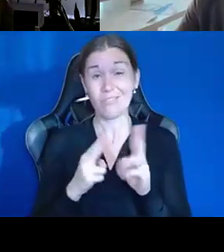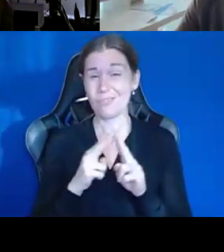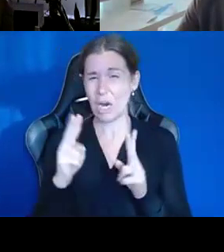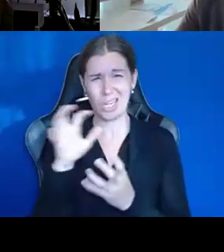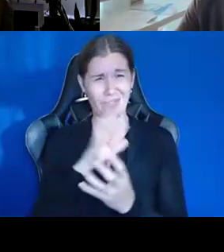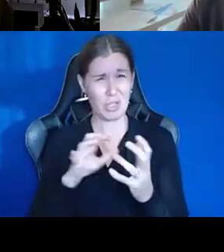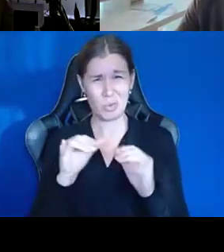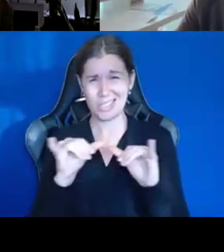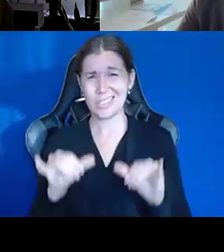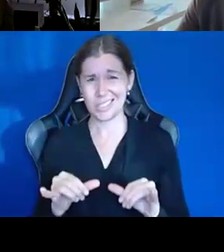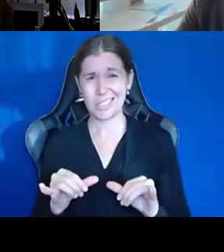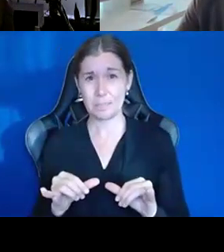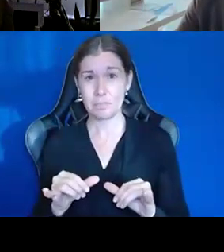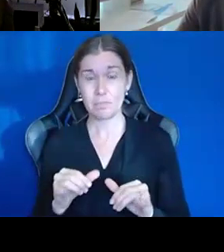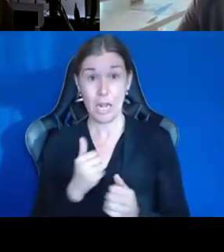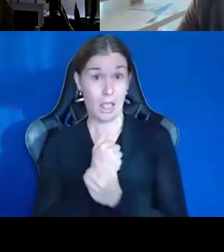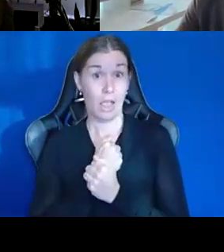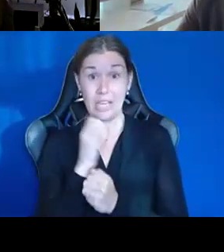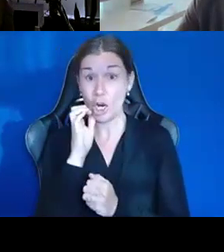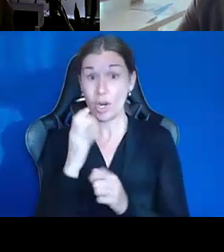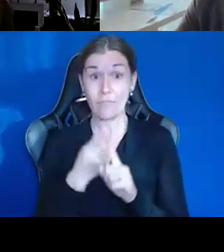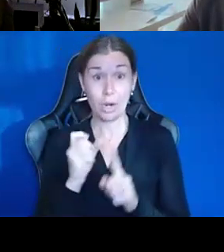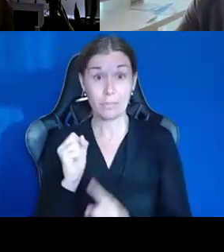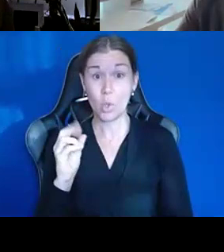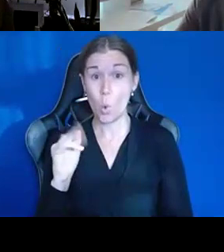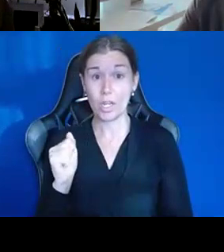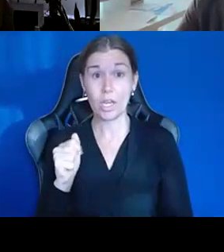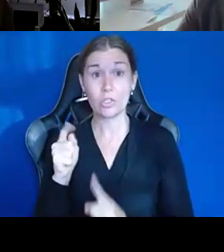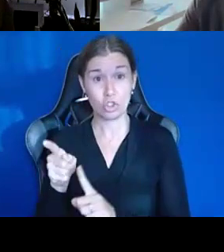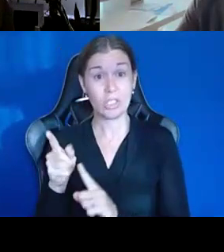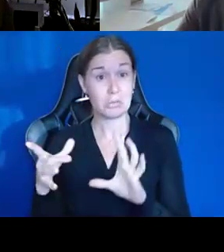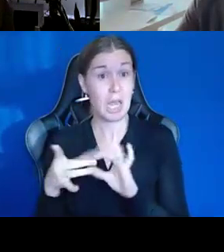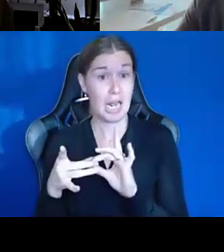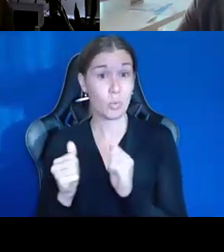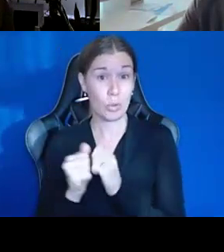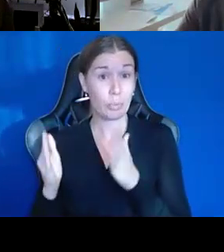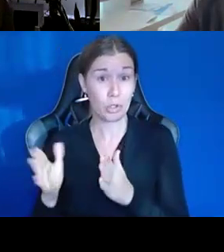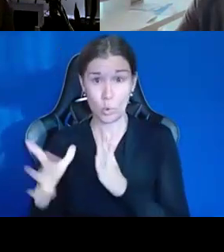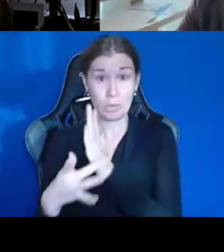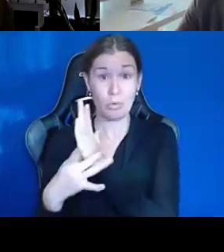I love hearing from Sonia that she's connected with someone who's proficient in the language,